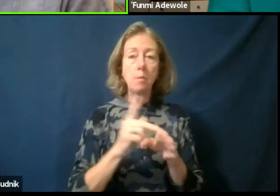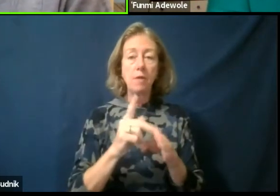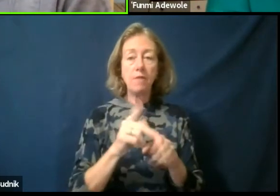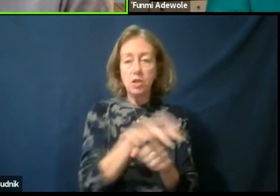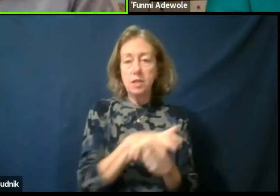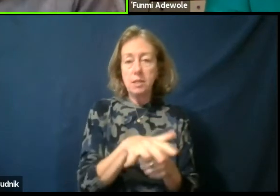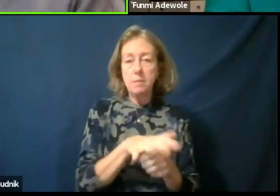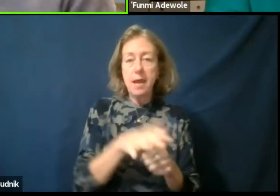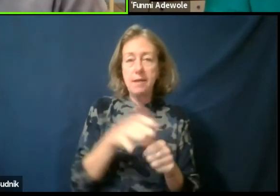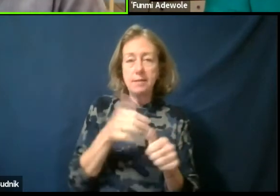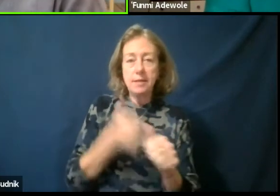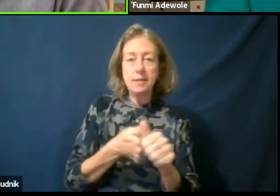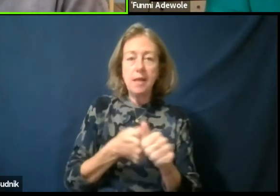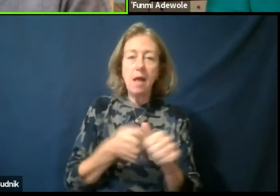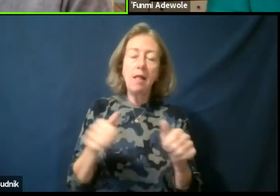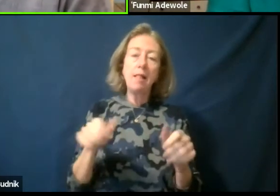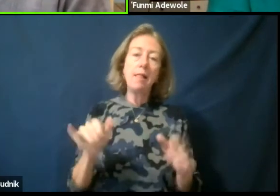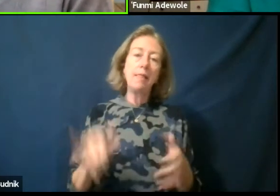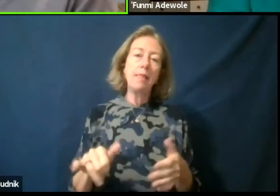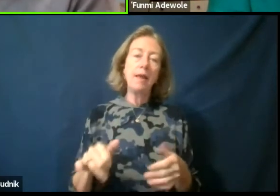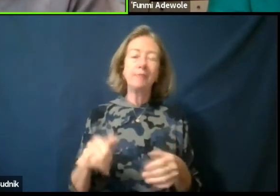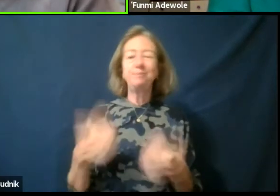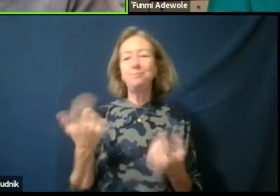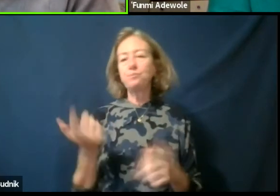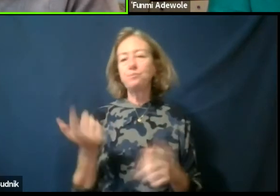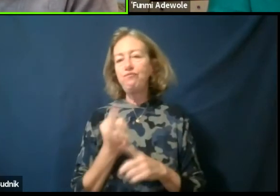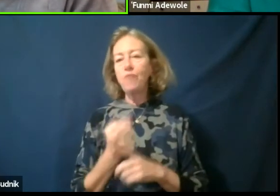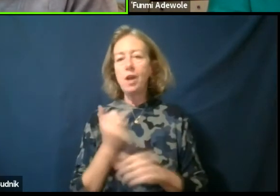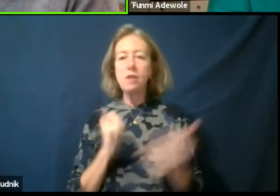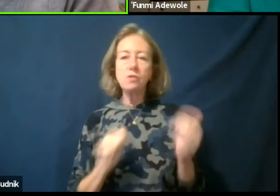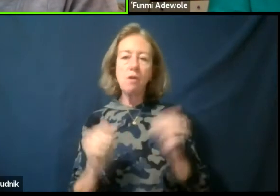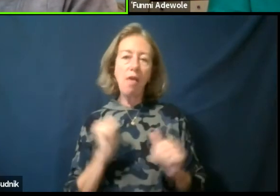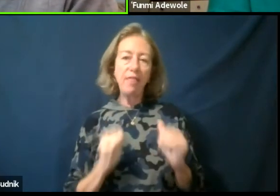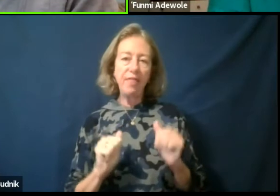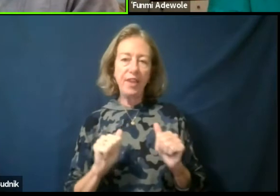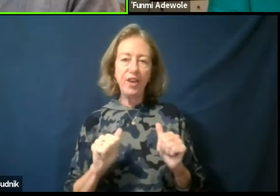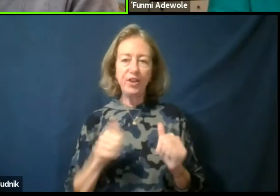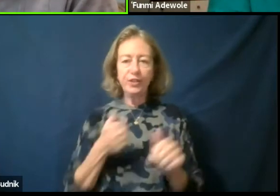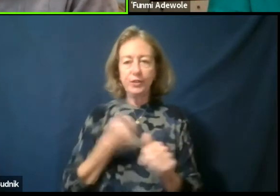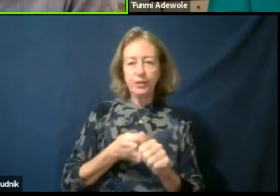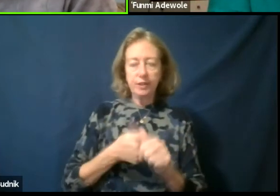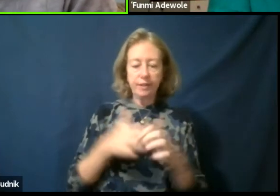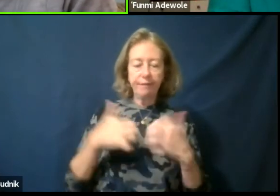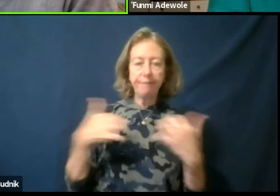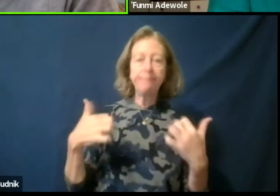Like you know the conventional theater space itself. Using theater for social reality,